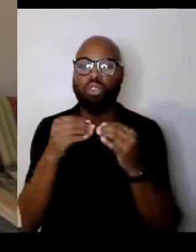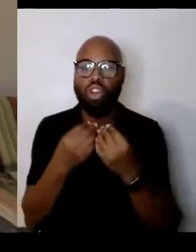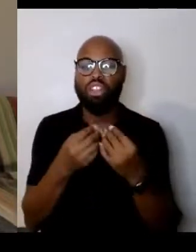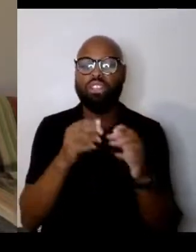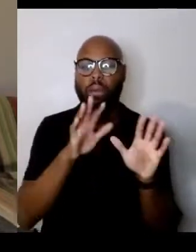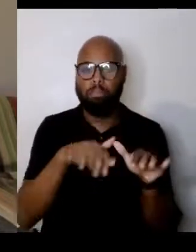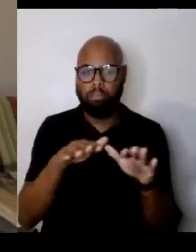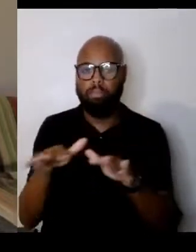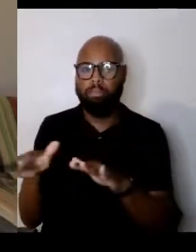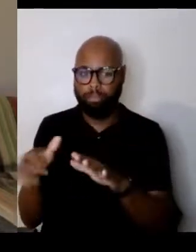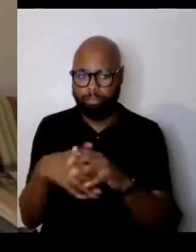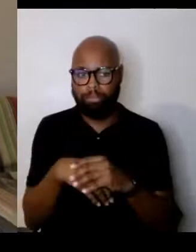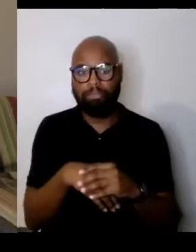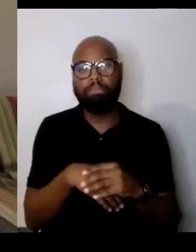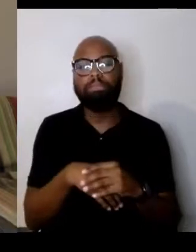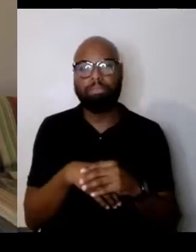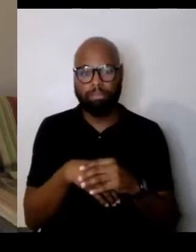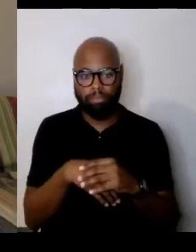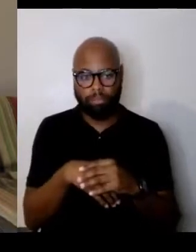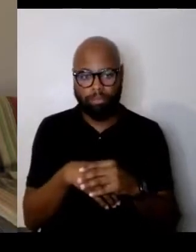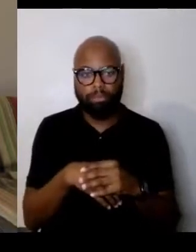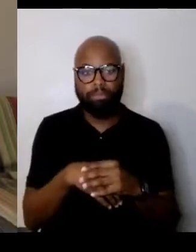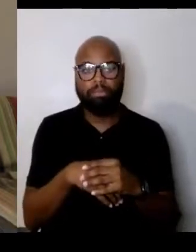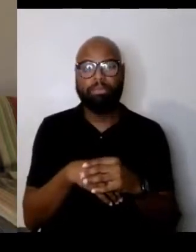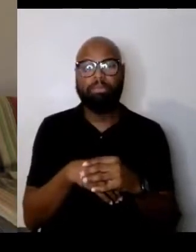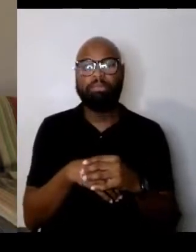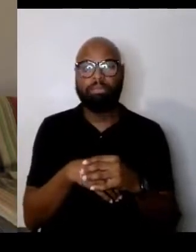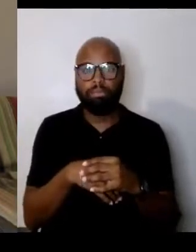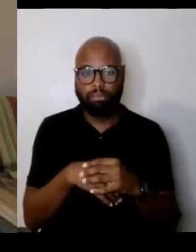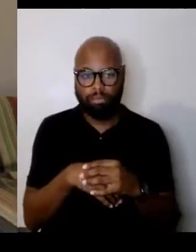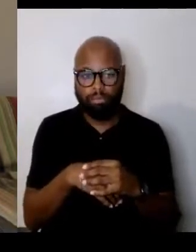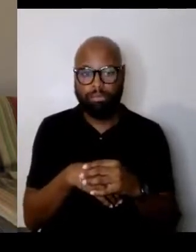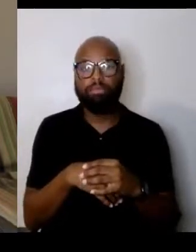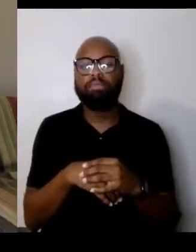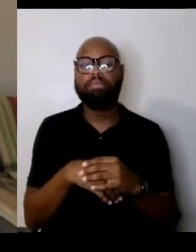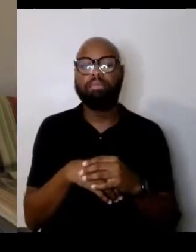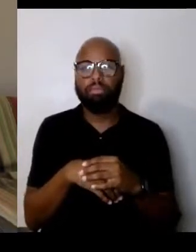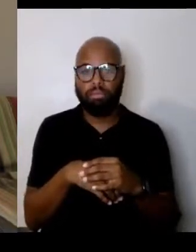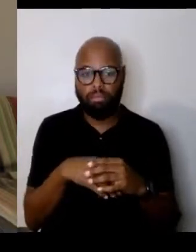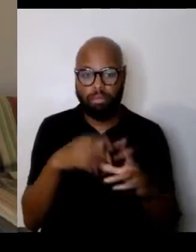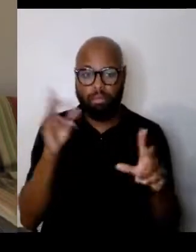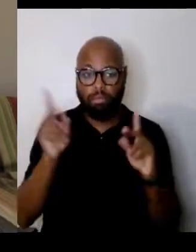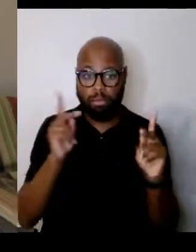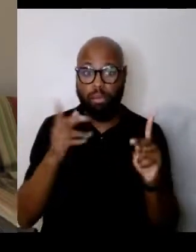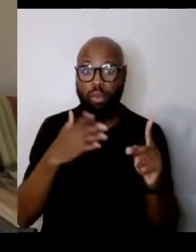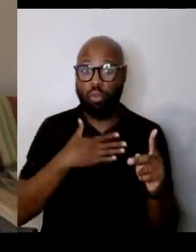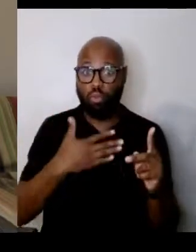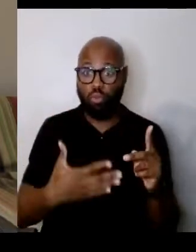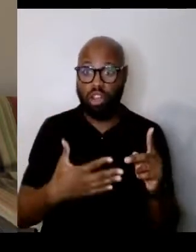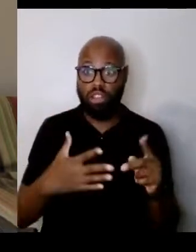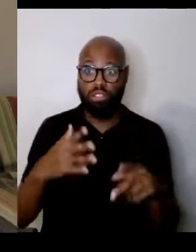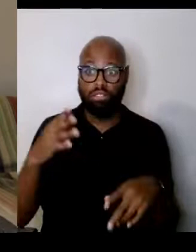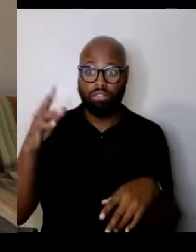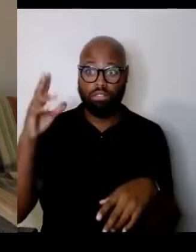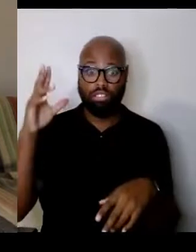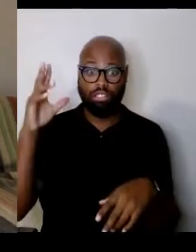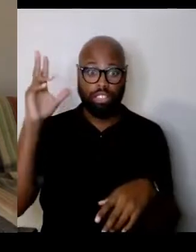And the people are willing to listen to what we have to say.